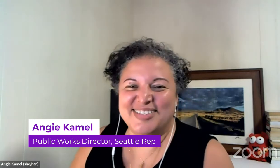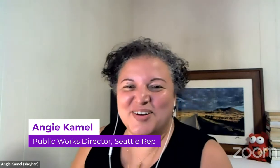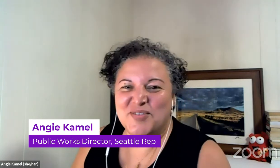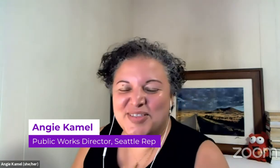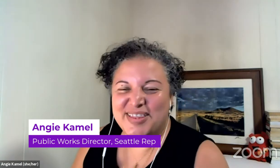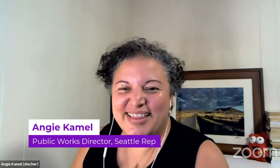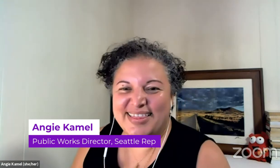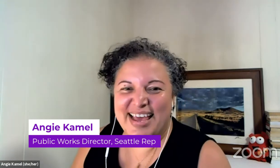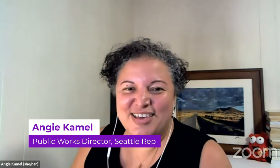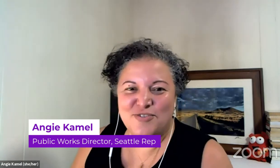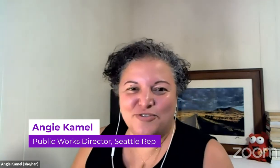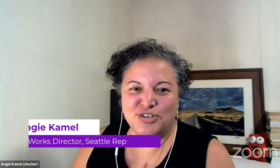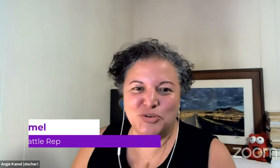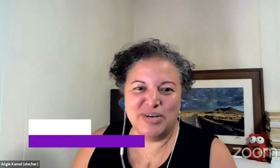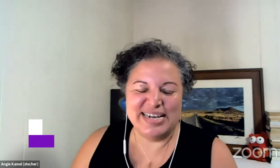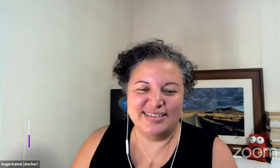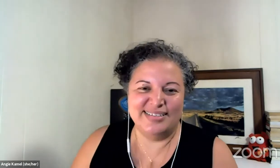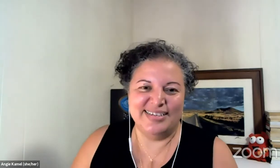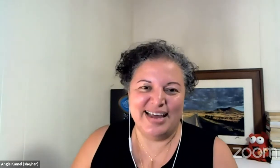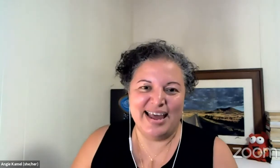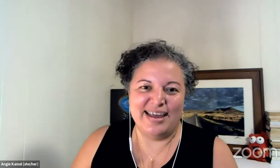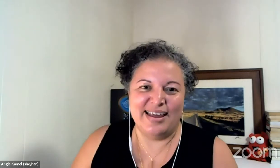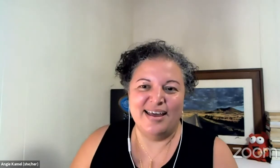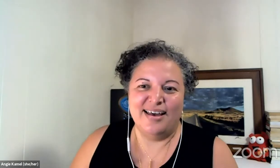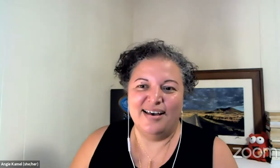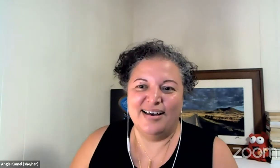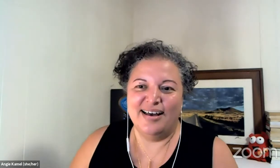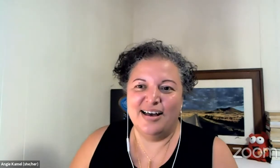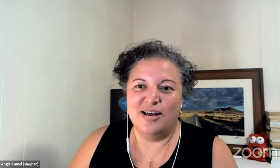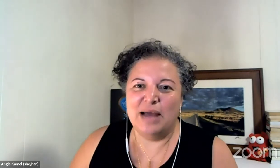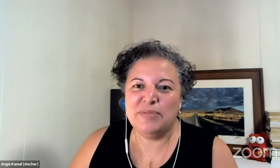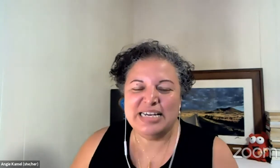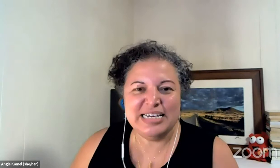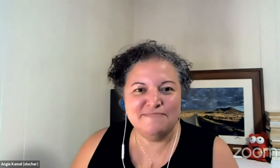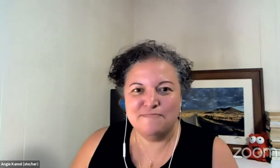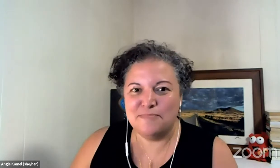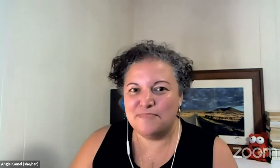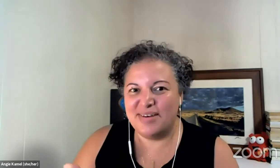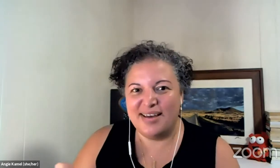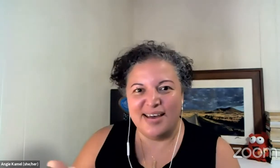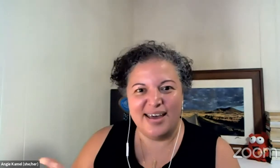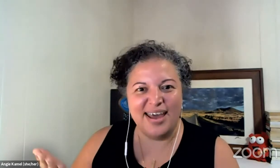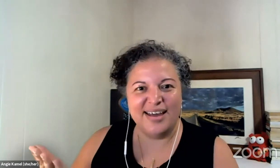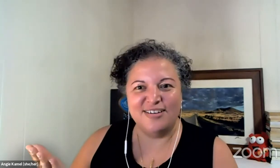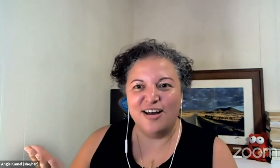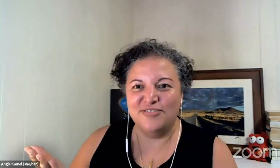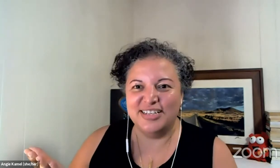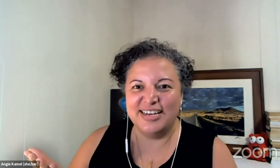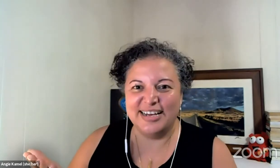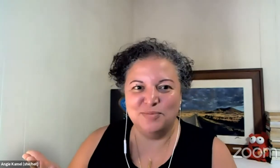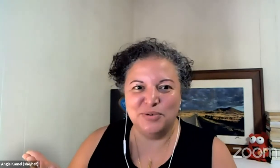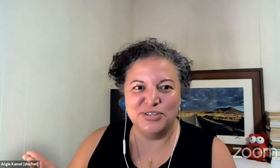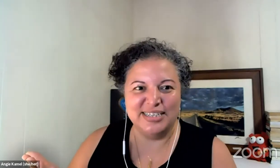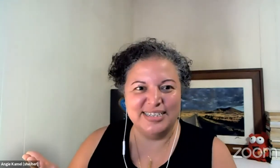So thank you for joining us today. I'm gonna hand it off to the next person